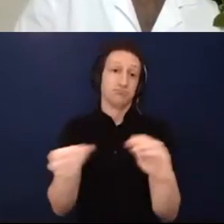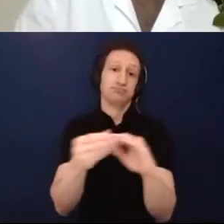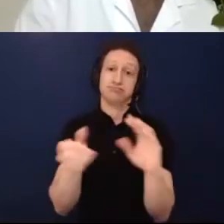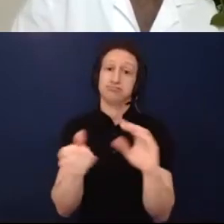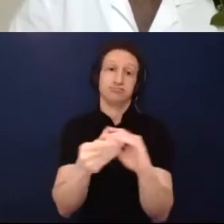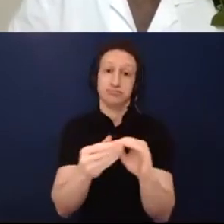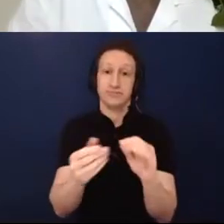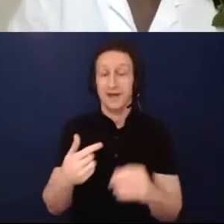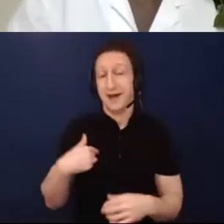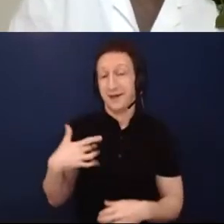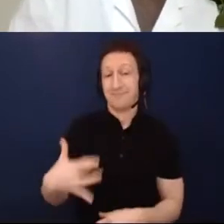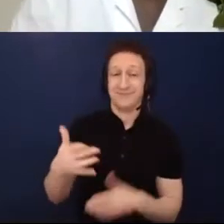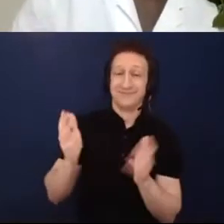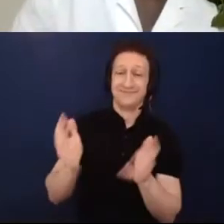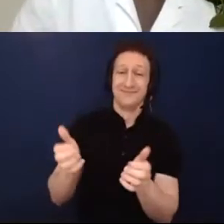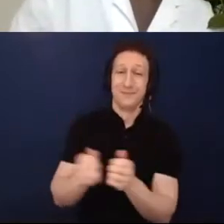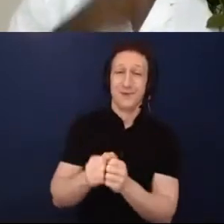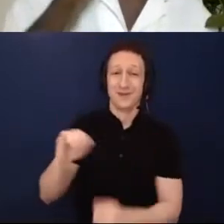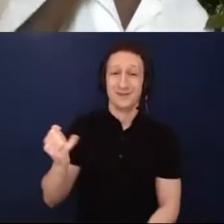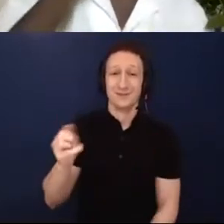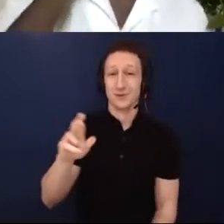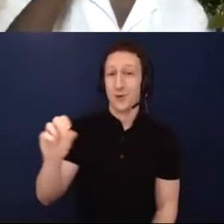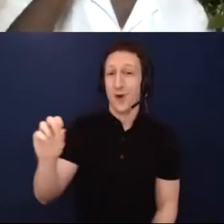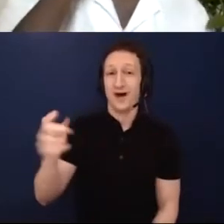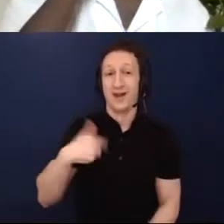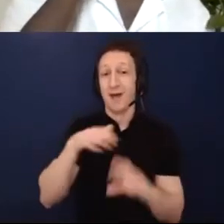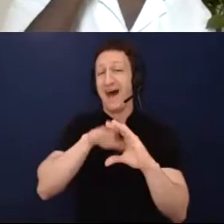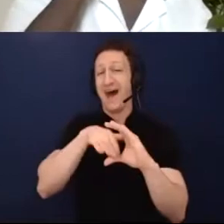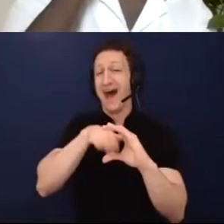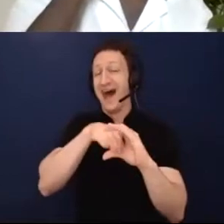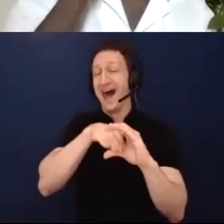talk about that. I can get started and won't stop but I'm going to, and hope